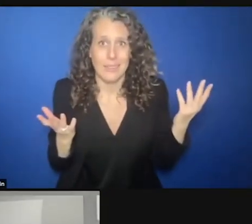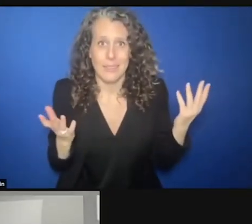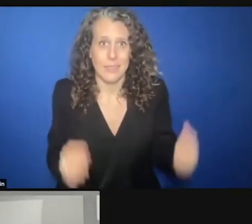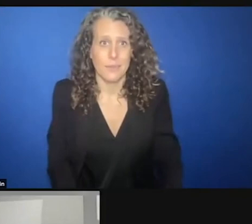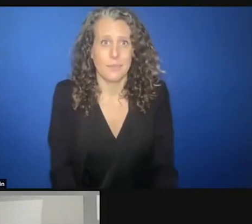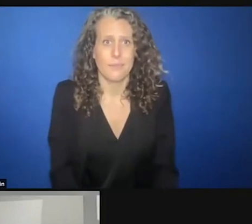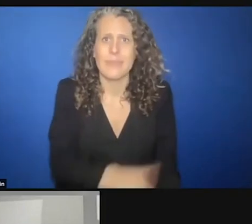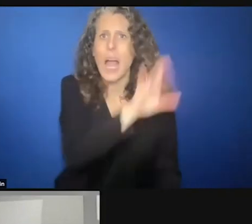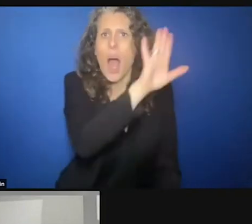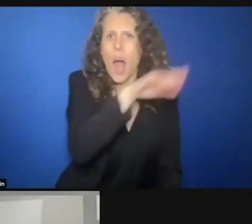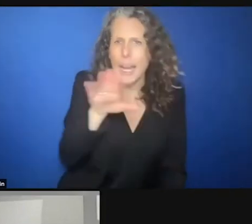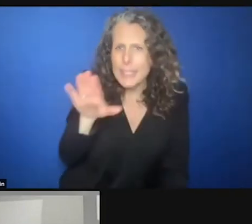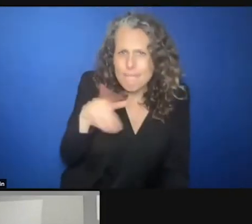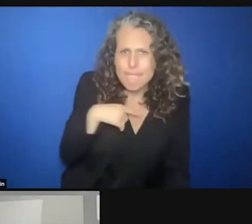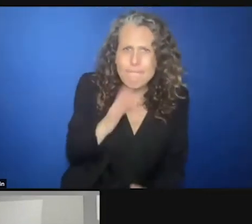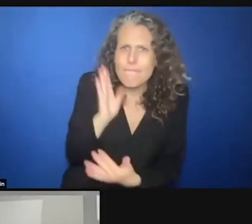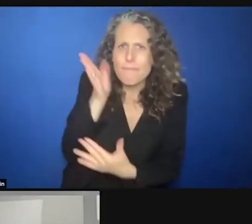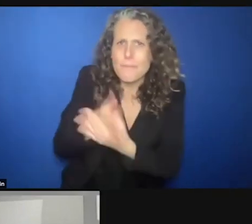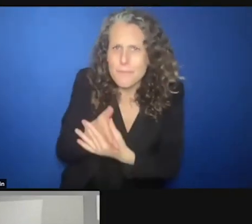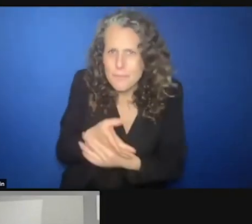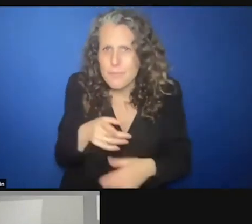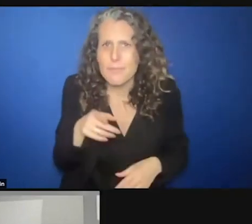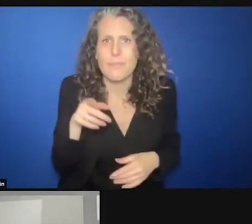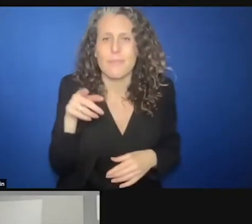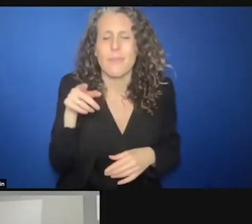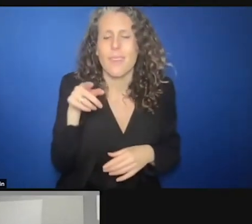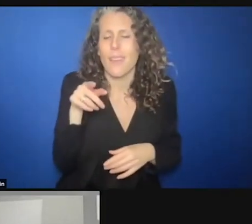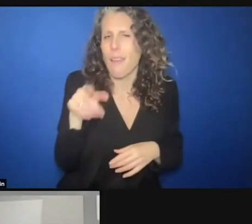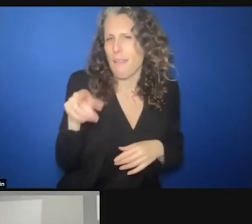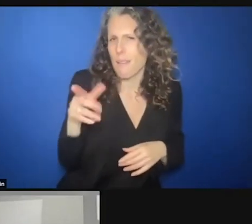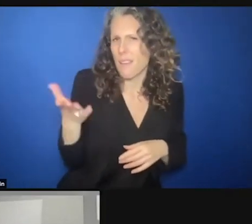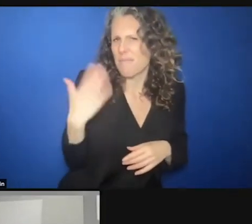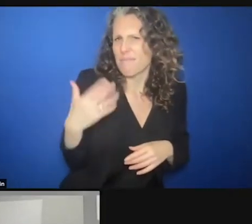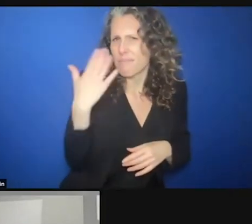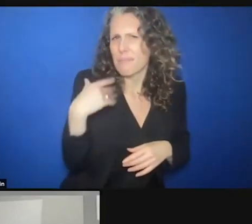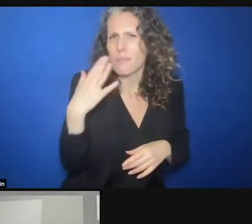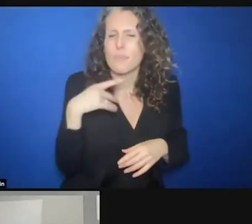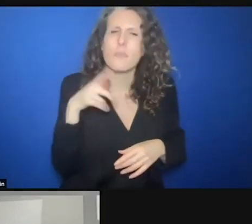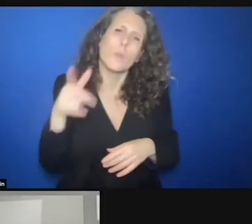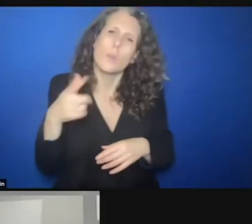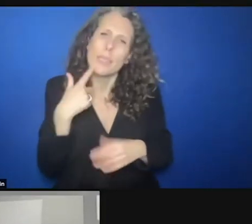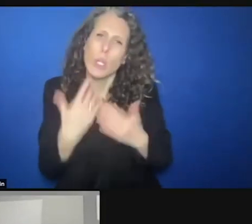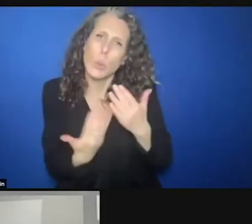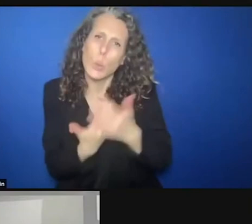touched on this in your first answer. Tell me a bit about the new situations. You got 50,000